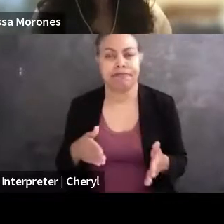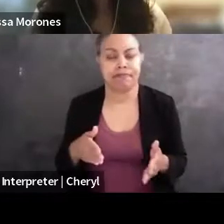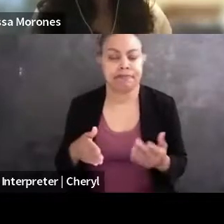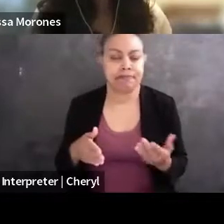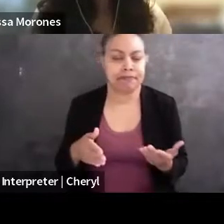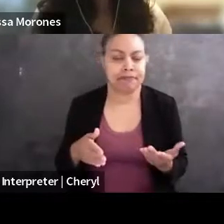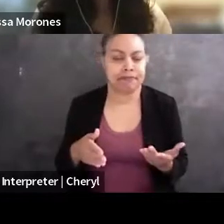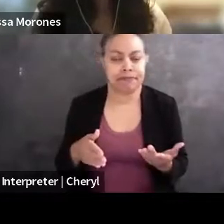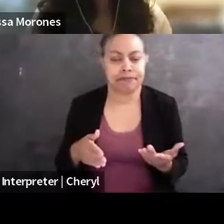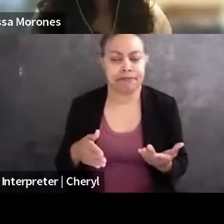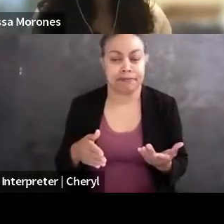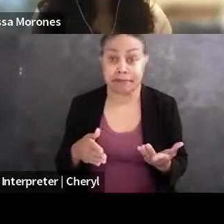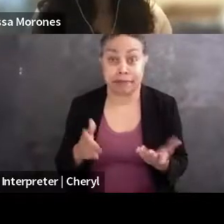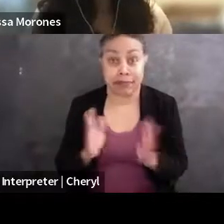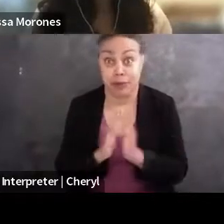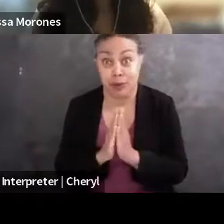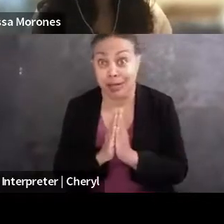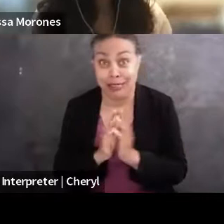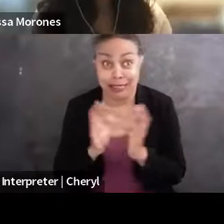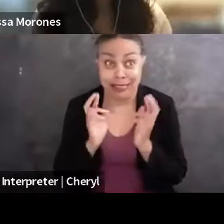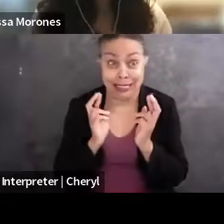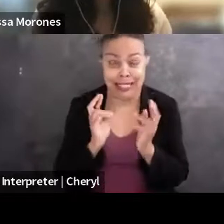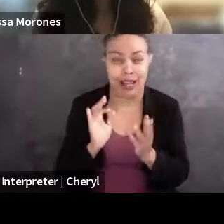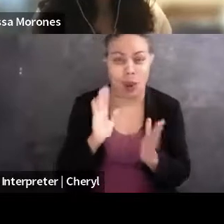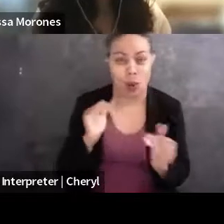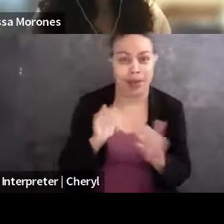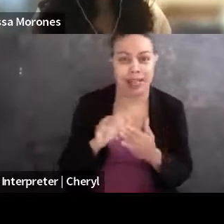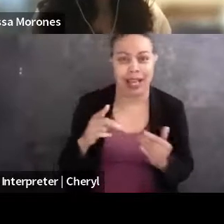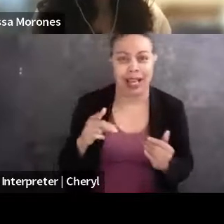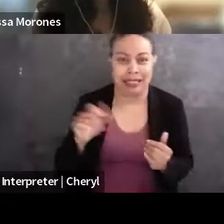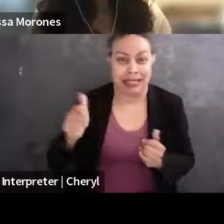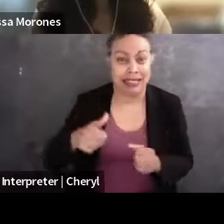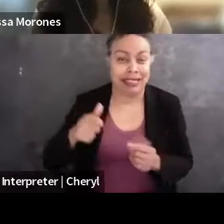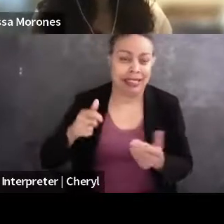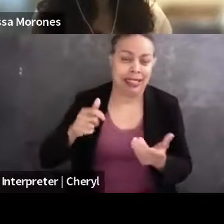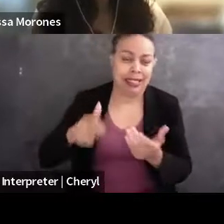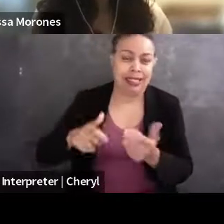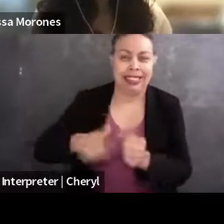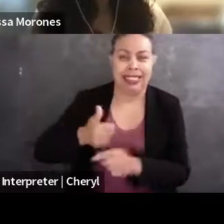kind of on a wing and a prayer, hoping that the public, you know, the 10-year Public Service Loan Forgiveness Program